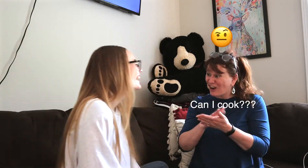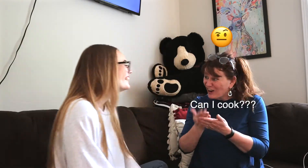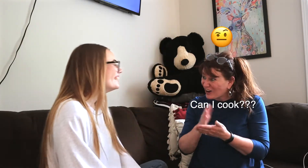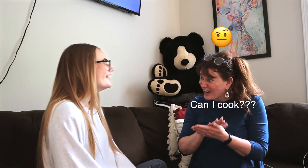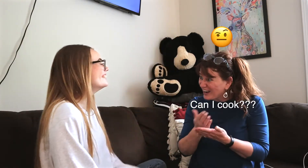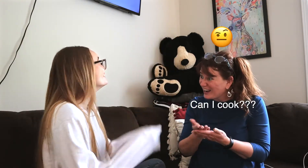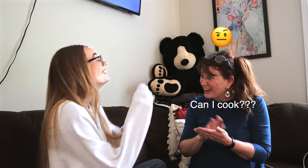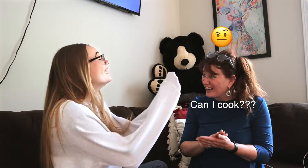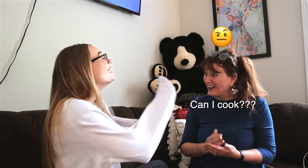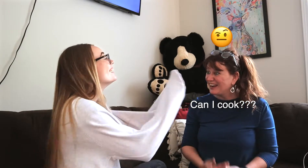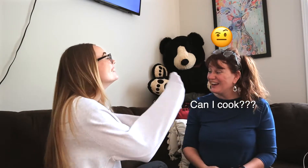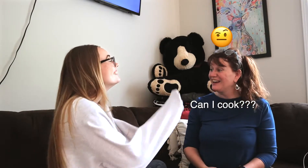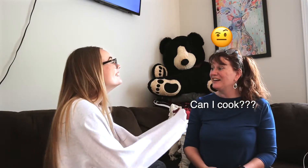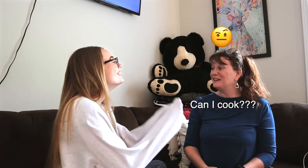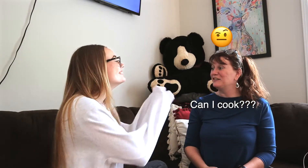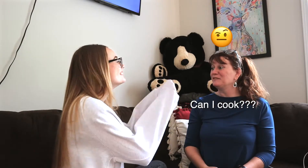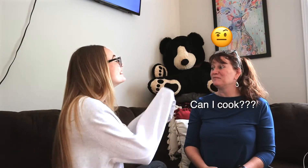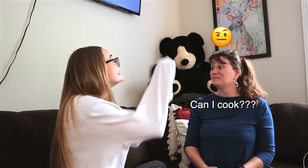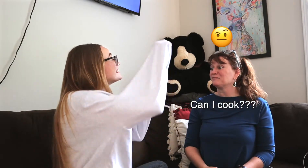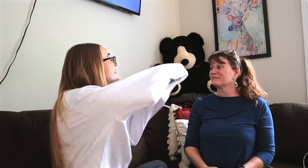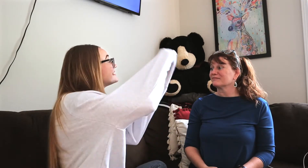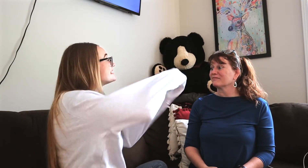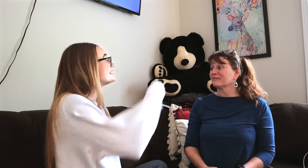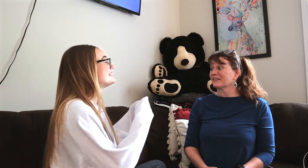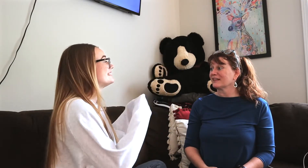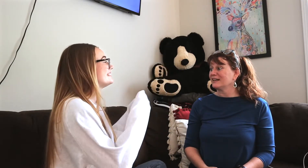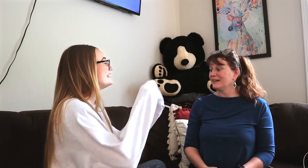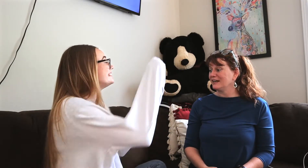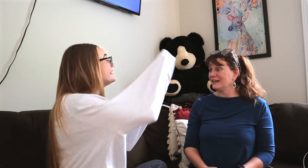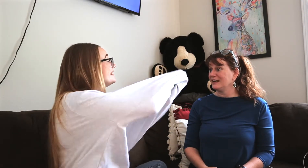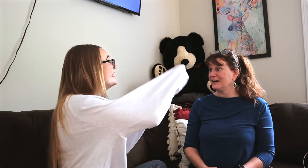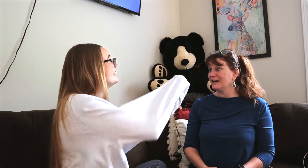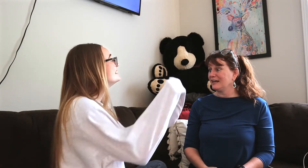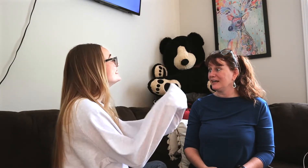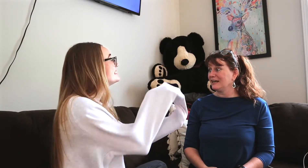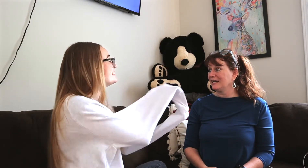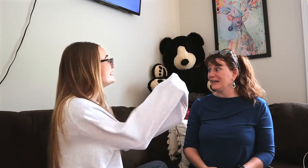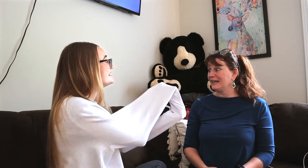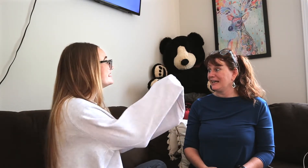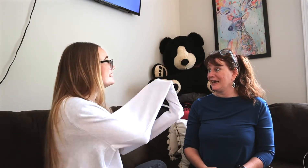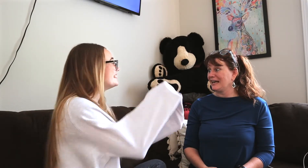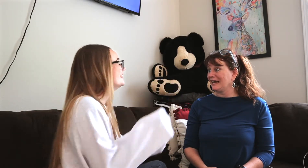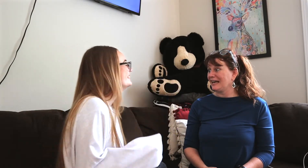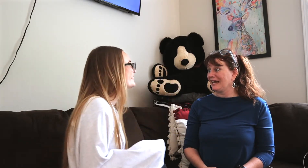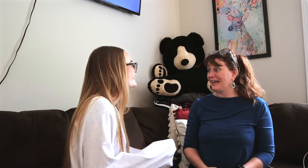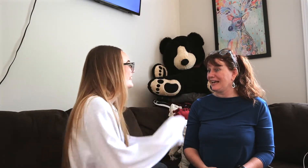*can't breathe* uh-uh!! *giggling*